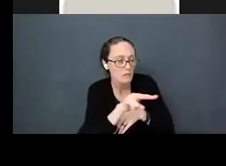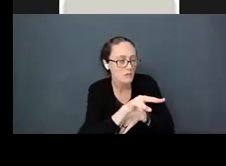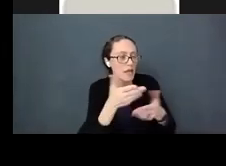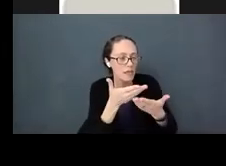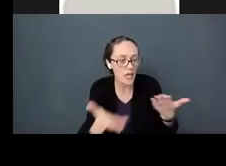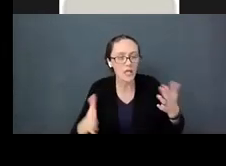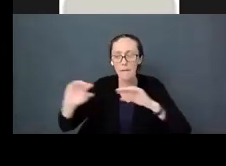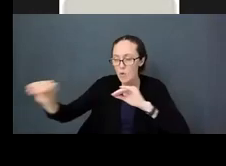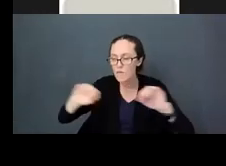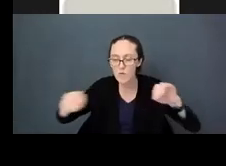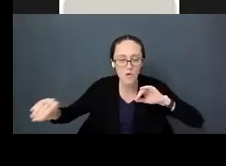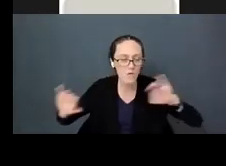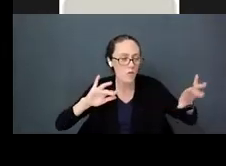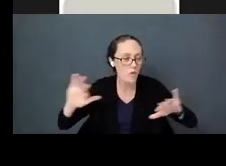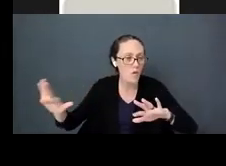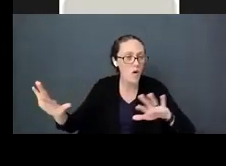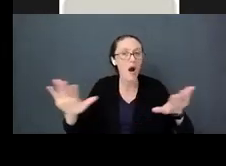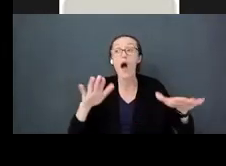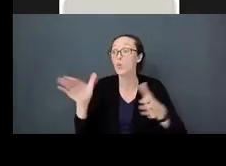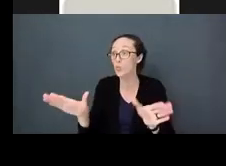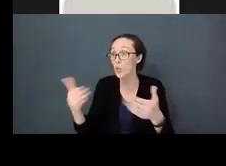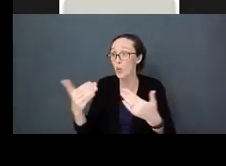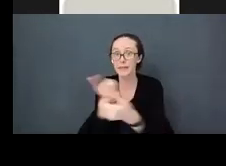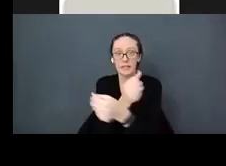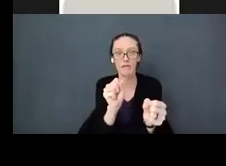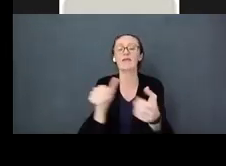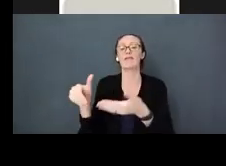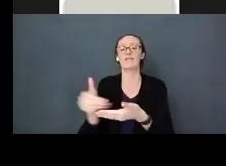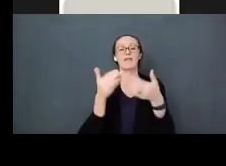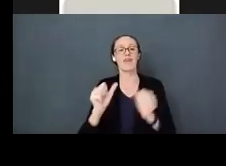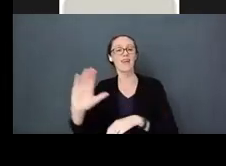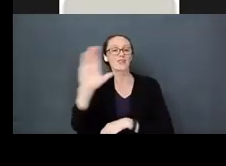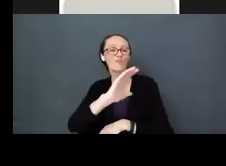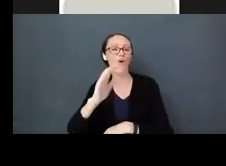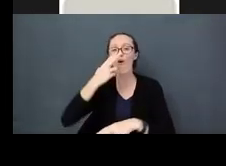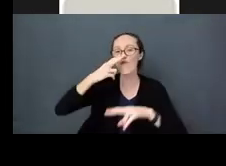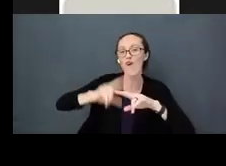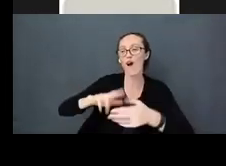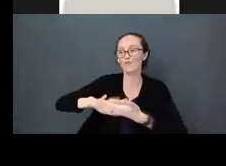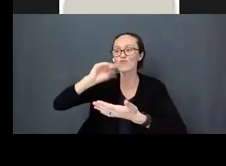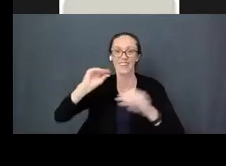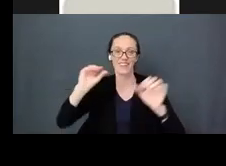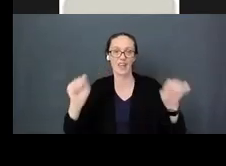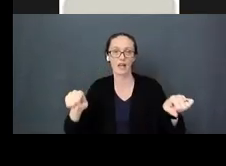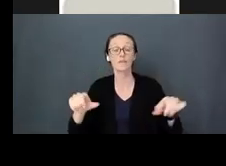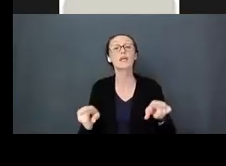then that baby can explore and have fun and learn. Same in your garage in your backyard,